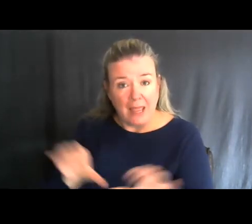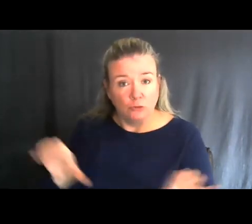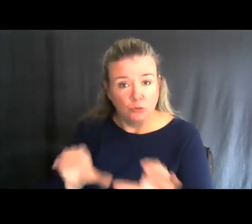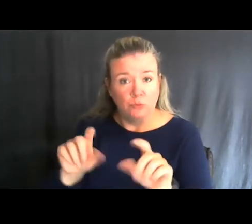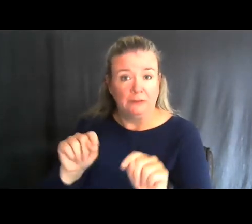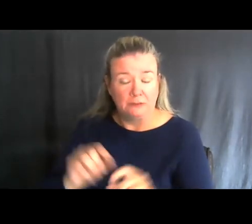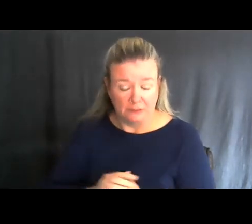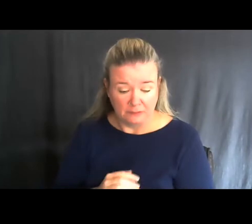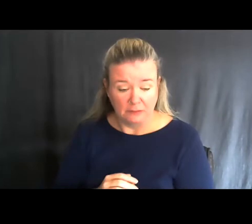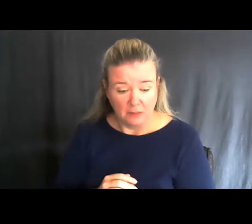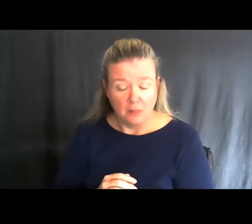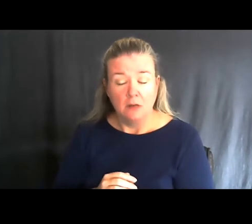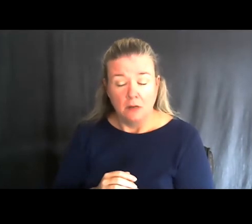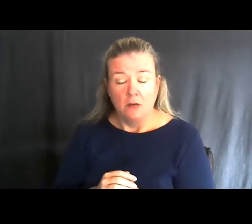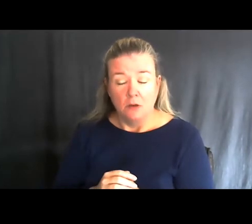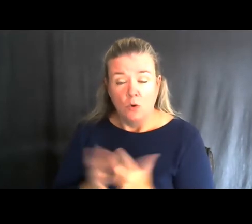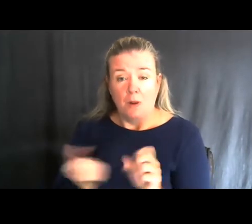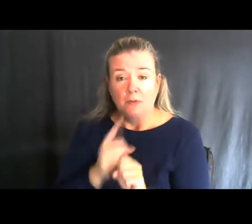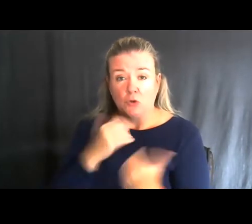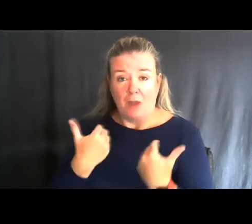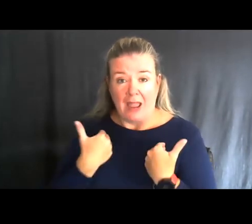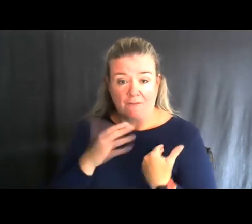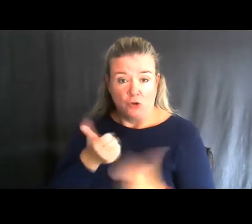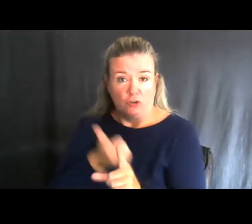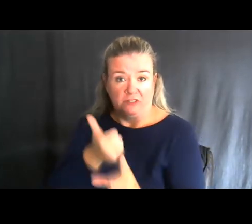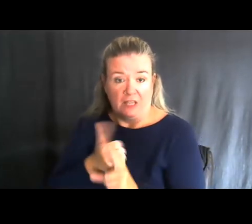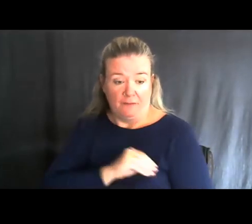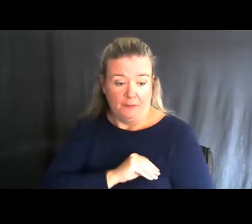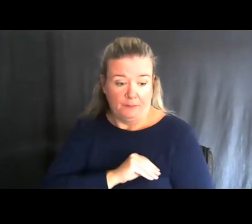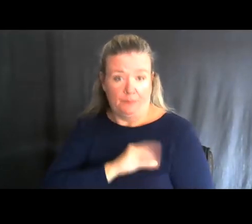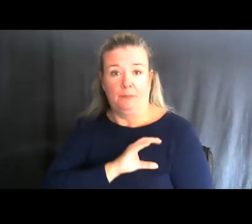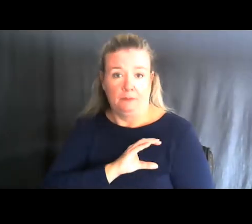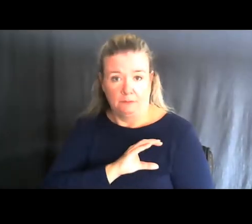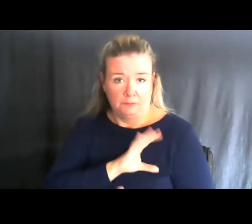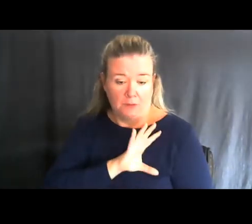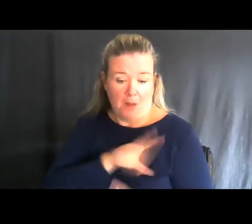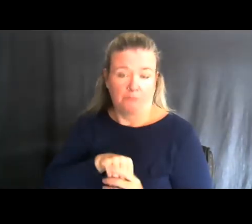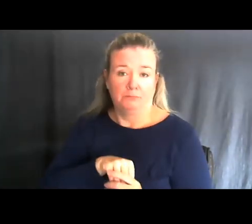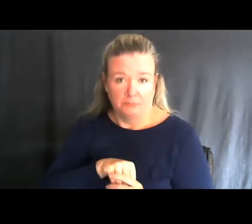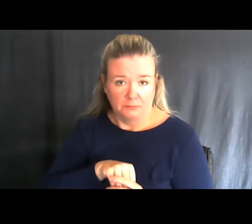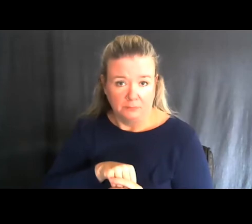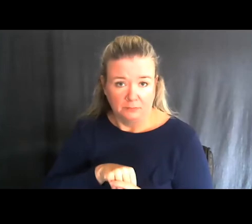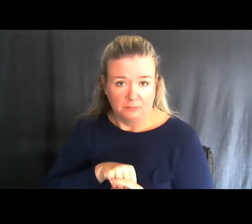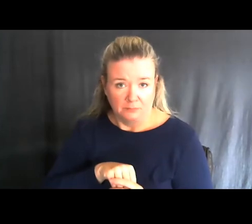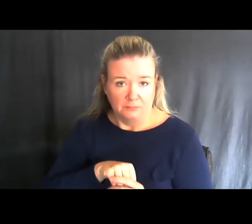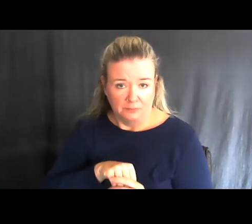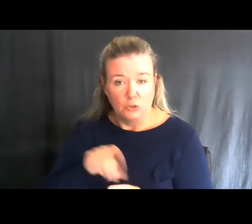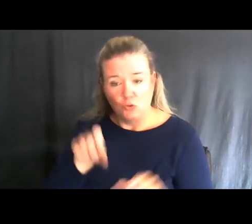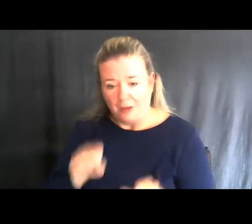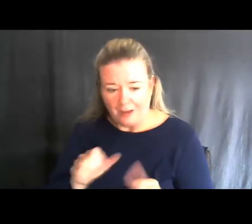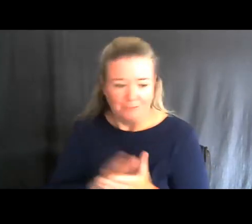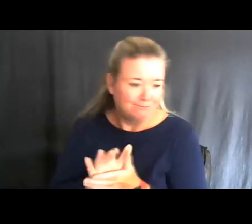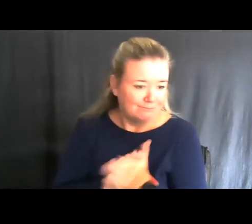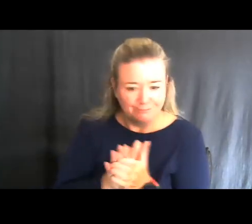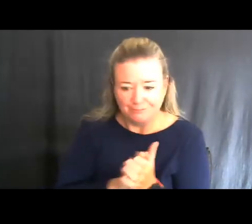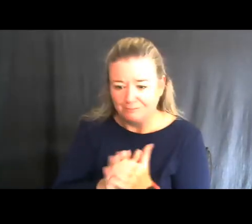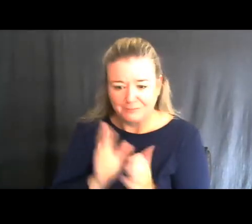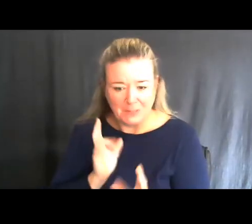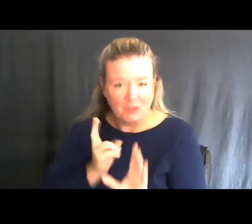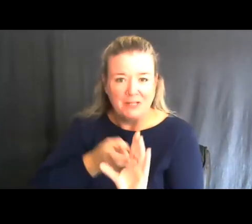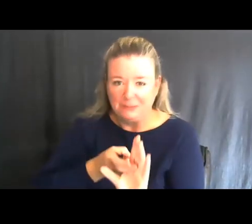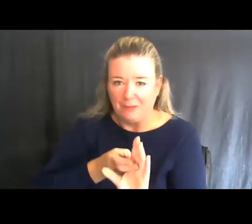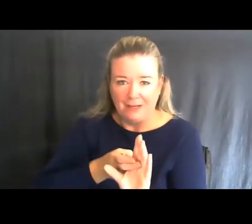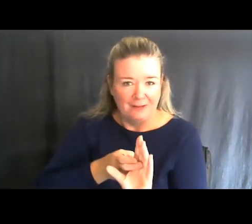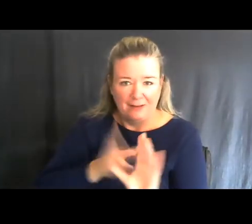And that you have that part of yourself with you and you can participate as you would like.